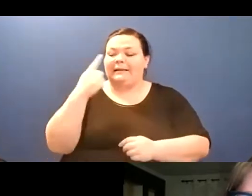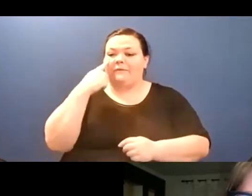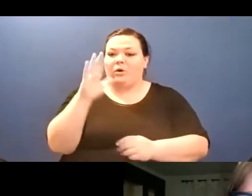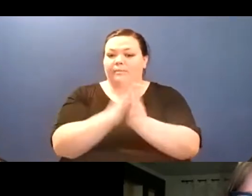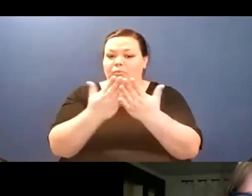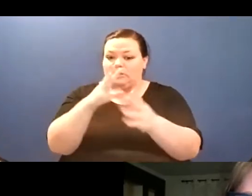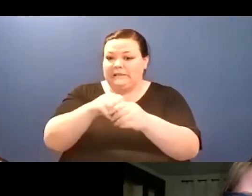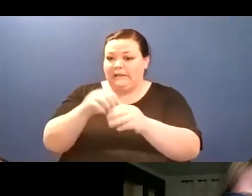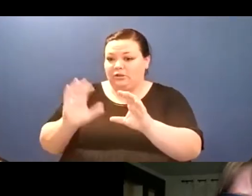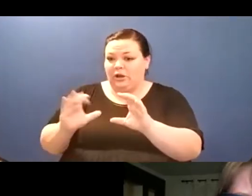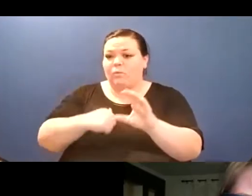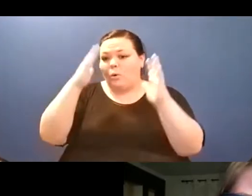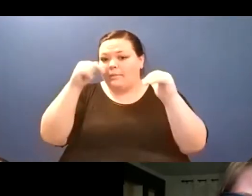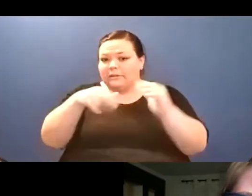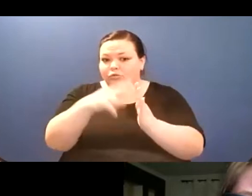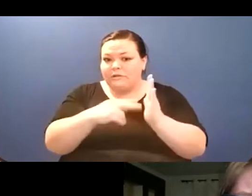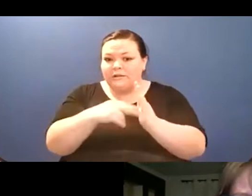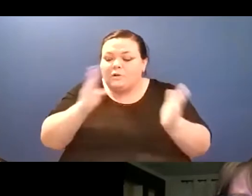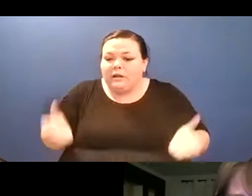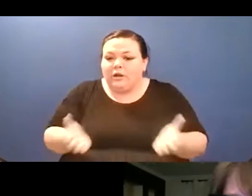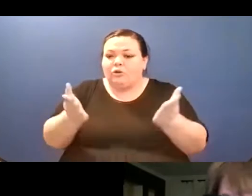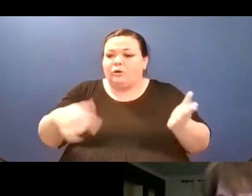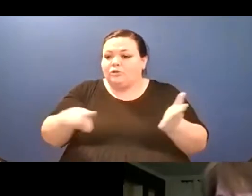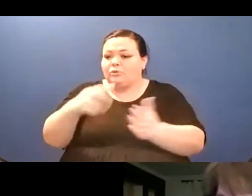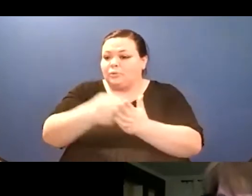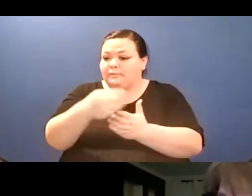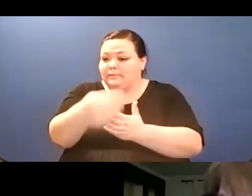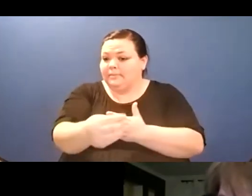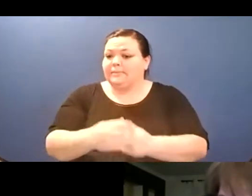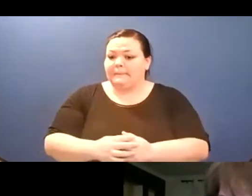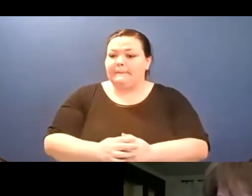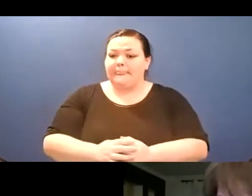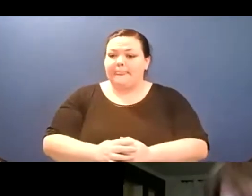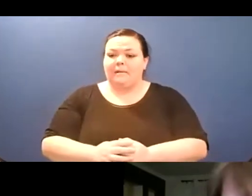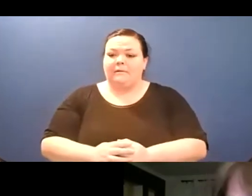um, yeah, and then you know stay connected with us too, please reach out, um, we've got our feedback